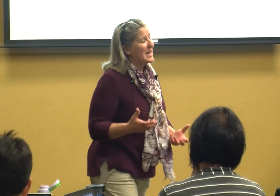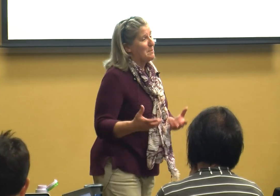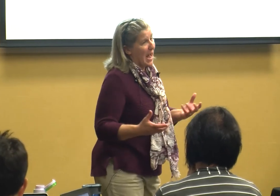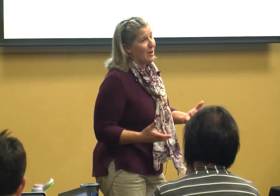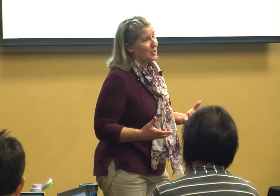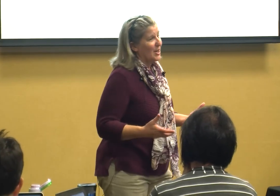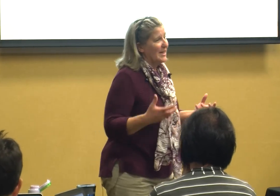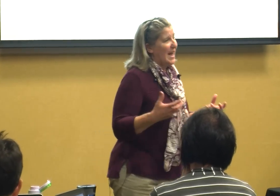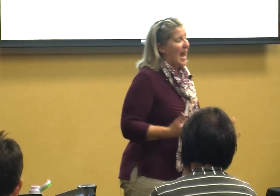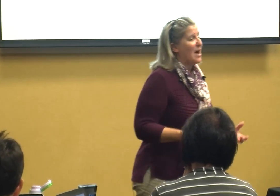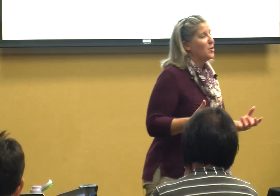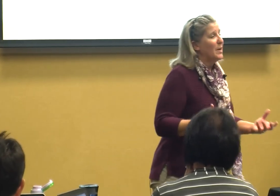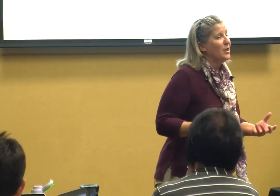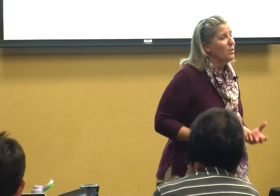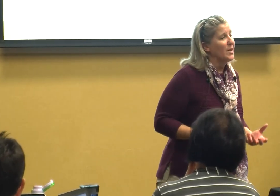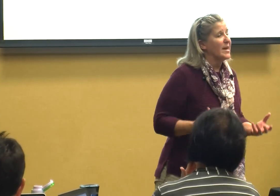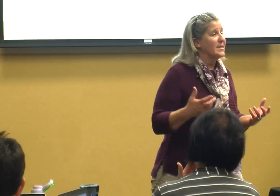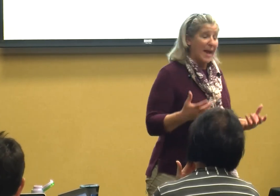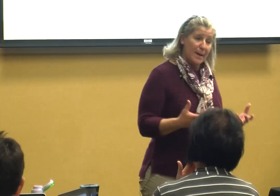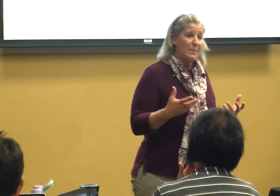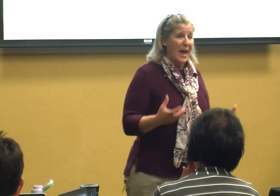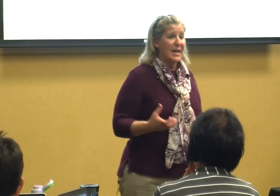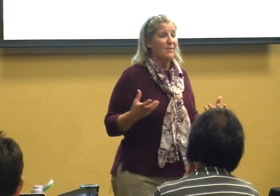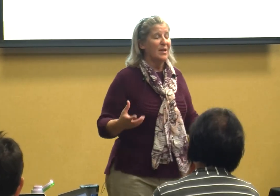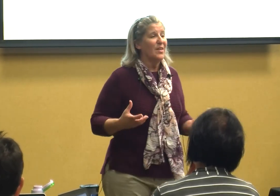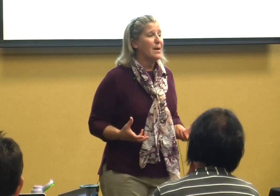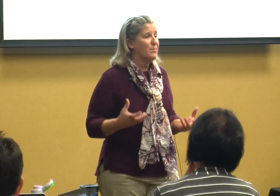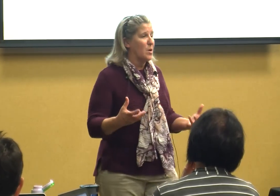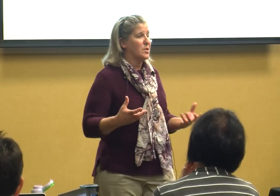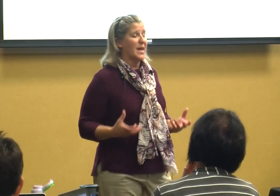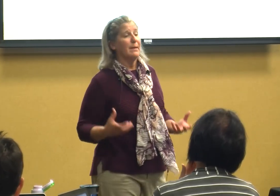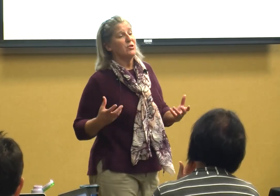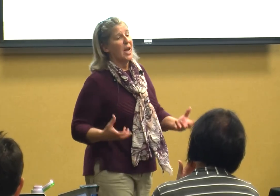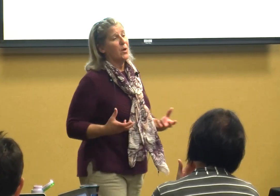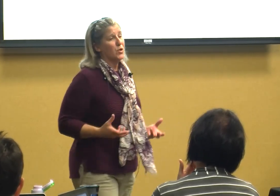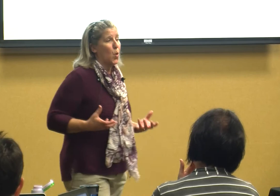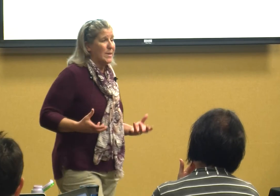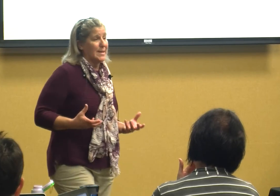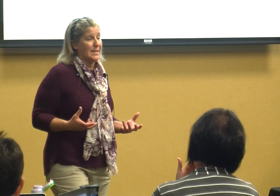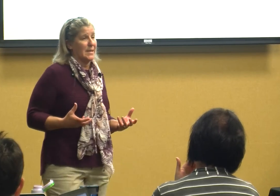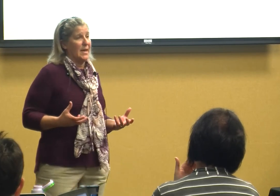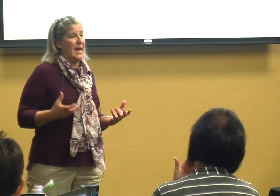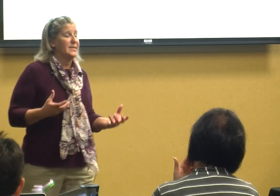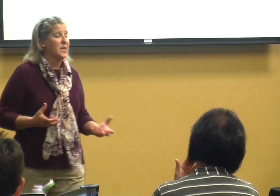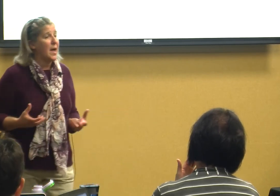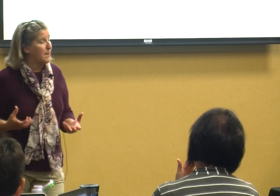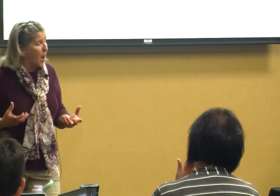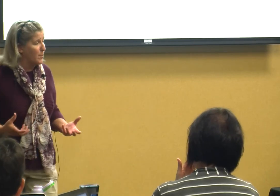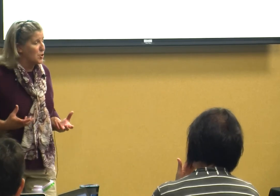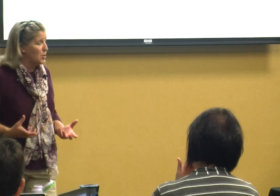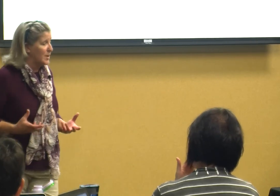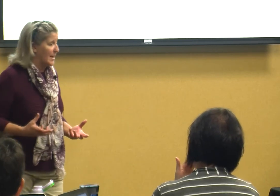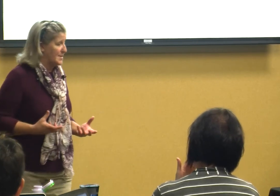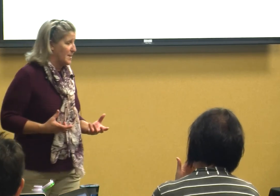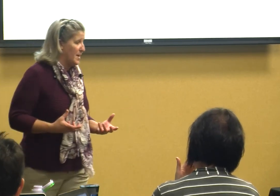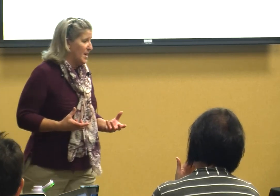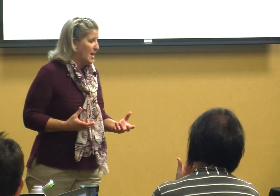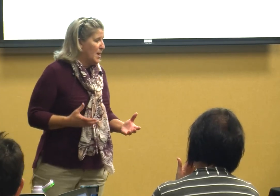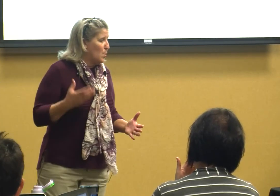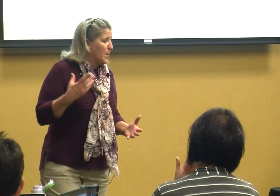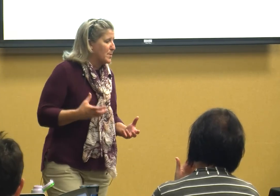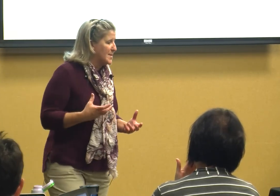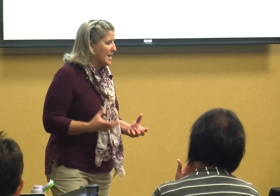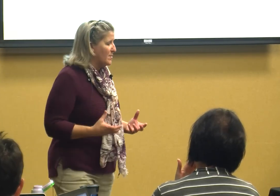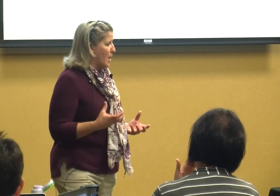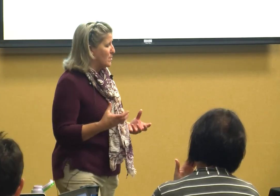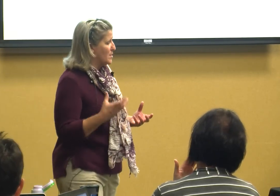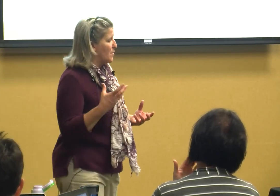about how do we do this and giving them those same choices and same opportunities we present those so